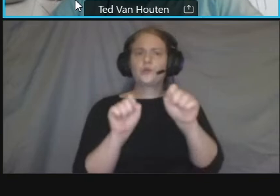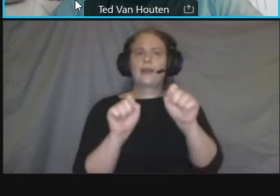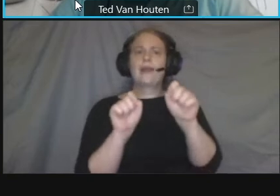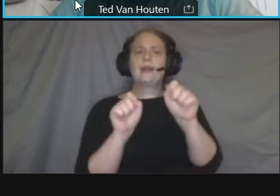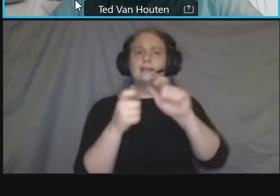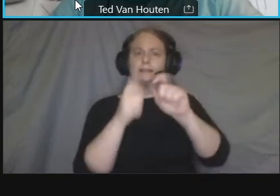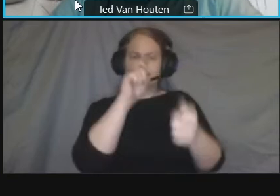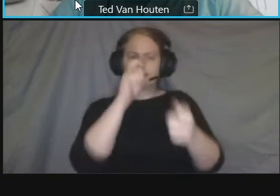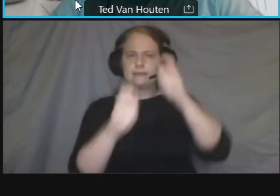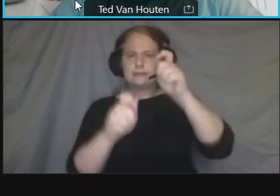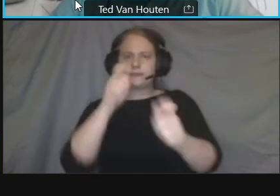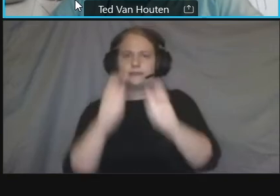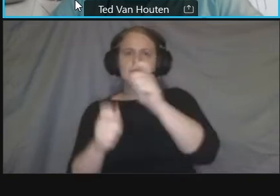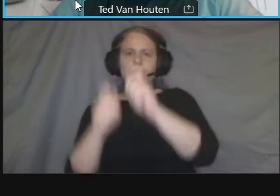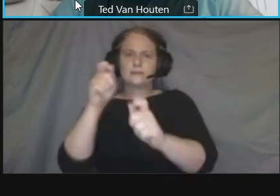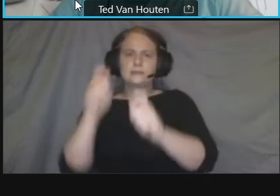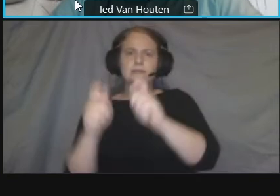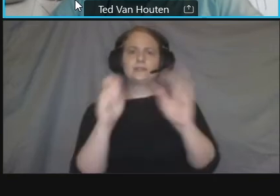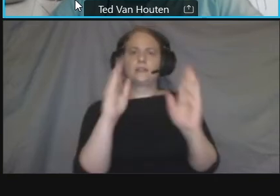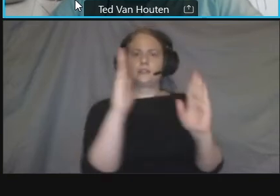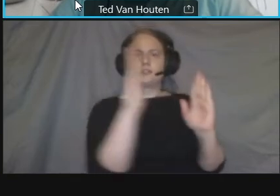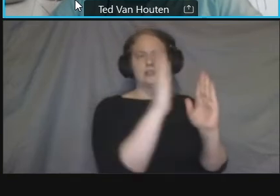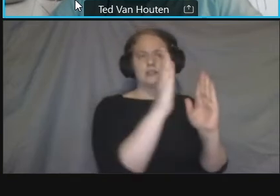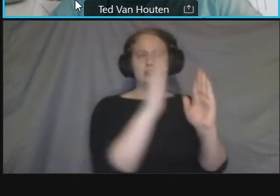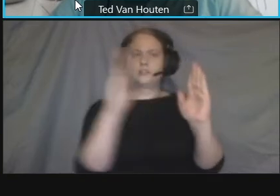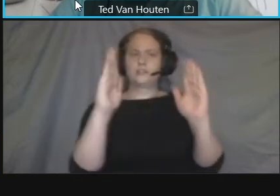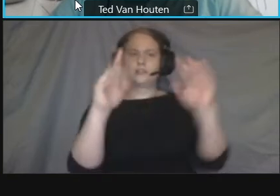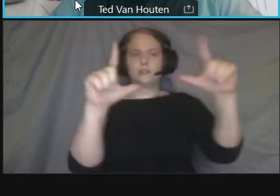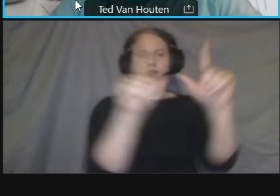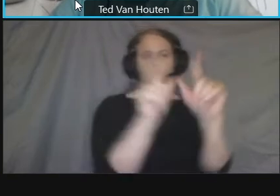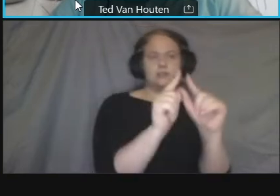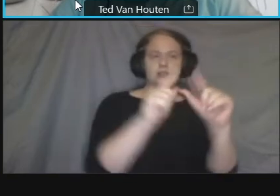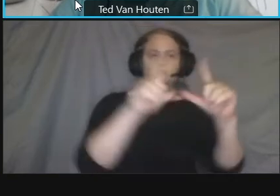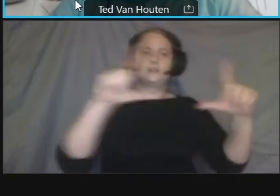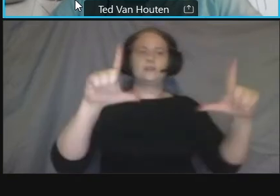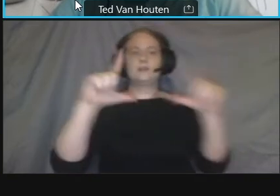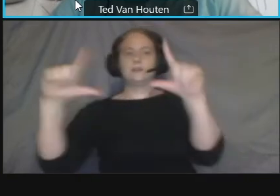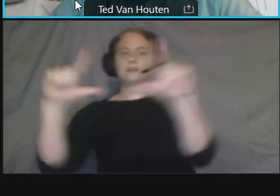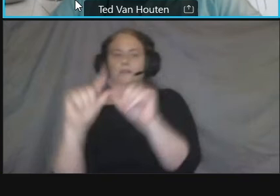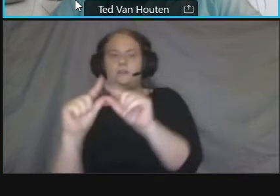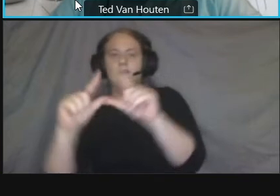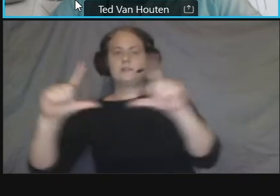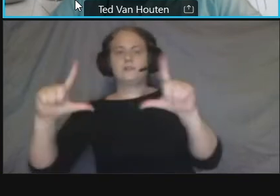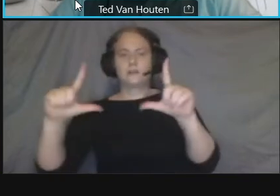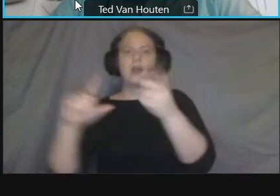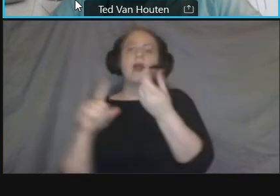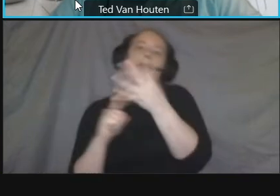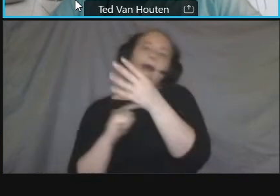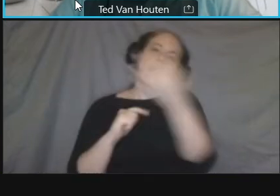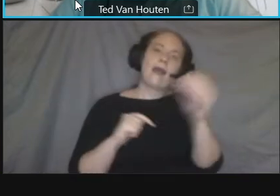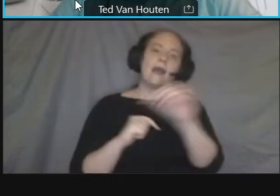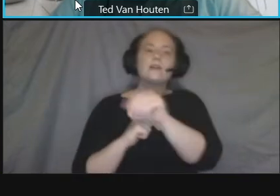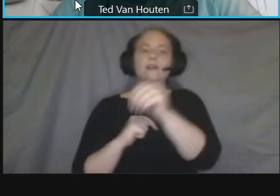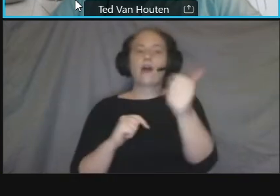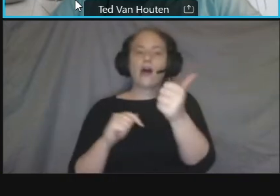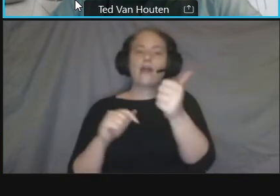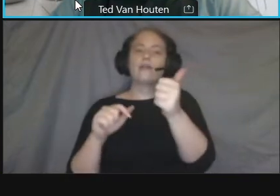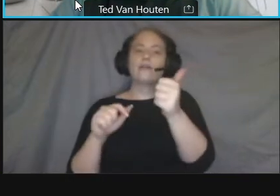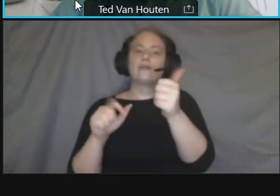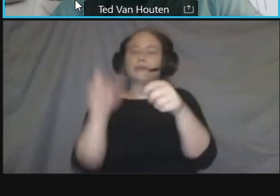and you can um close any panels but you should see them as as as a panelist and um you should